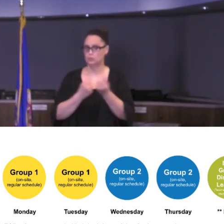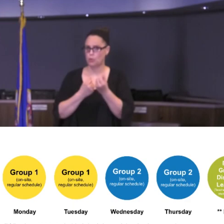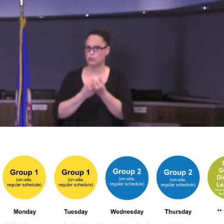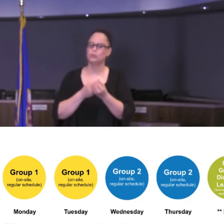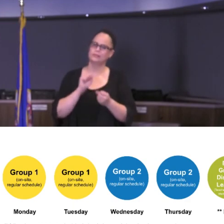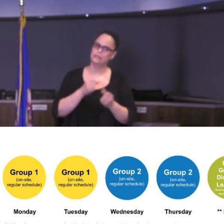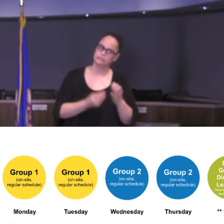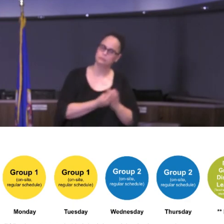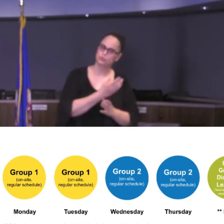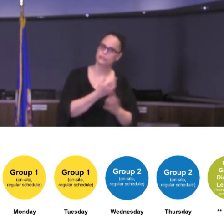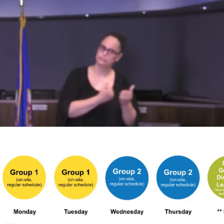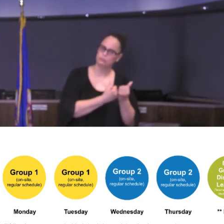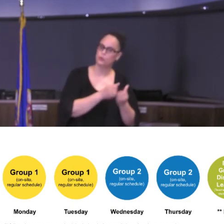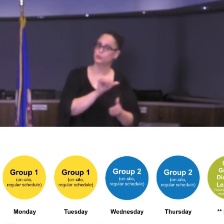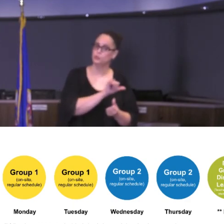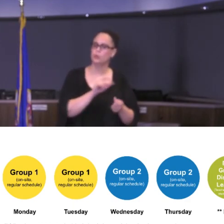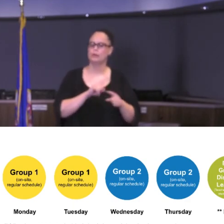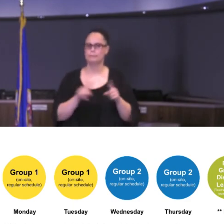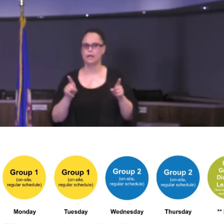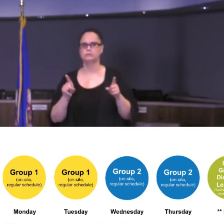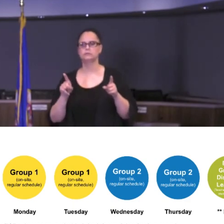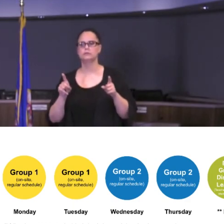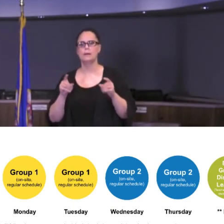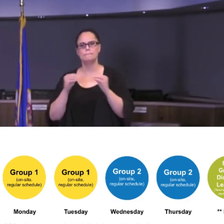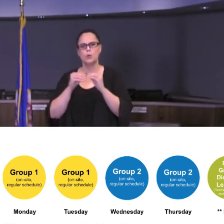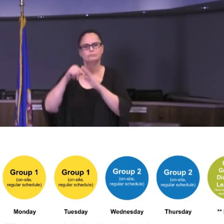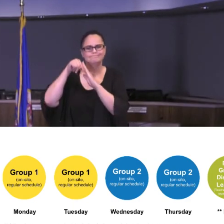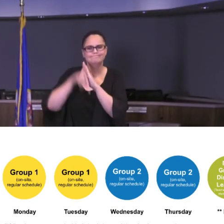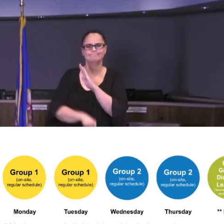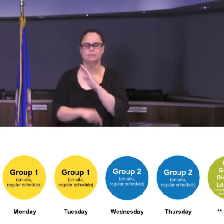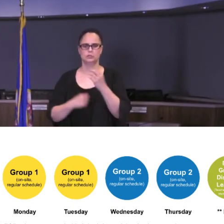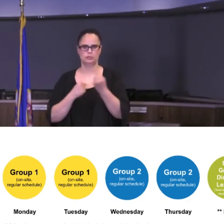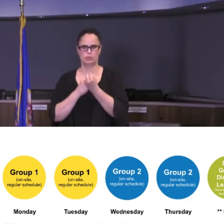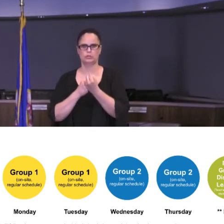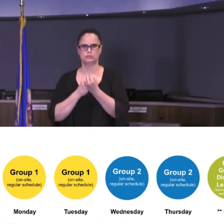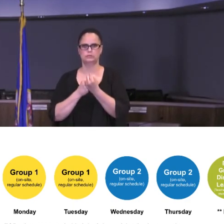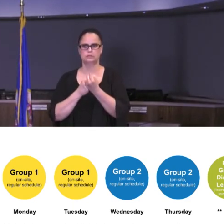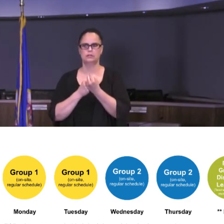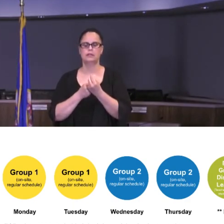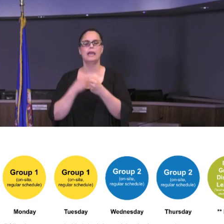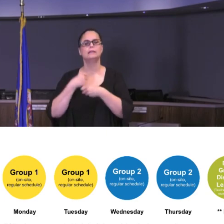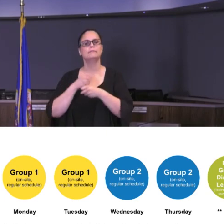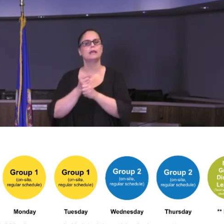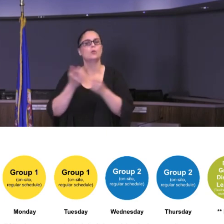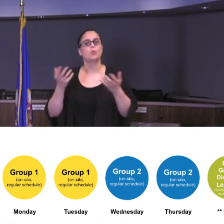in the spring, but we want to be able to provide a much deeper support and create what I've called Distance Learning 2.0.